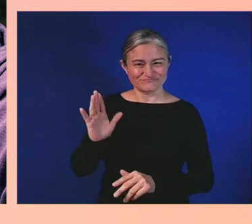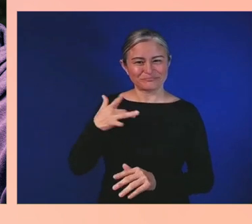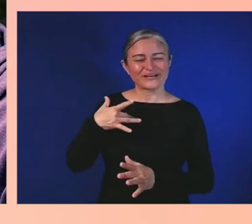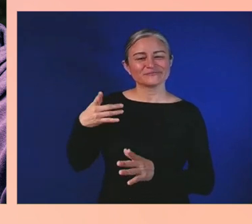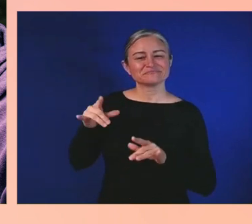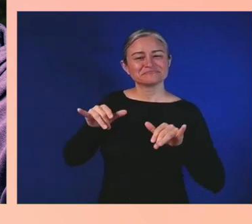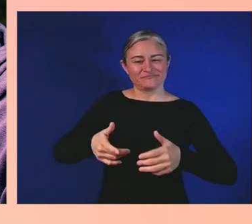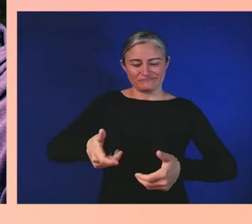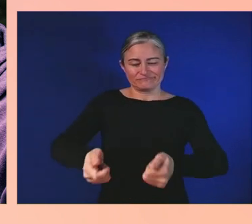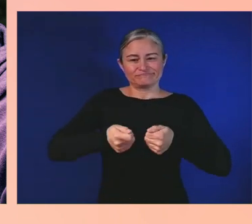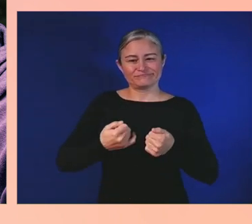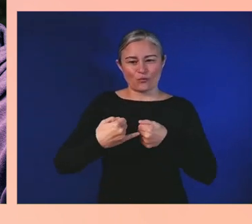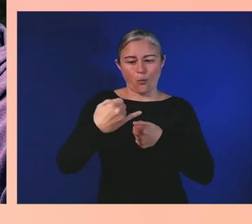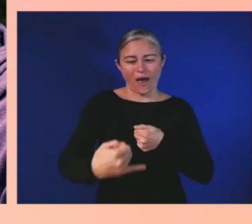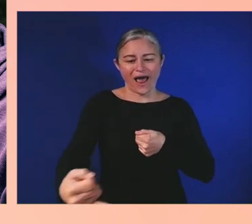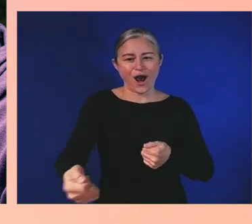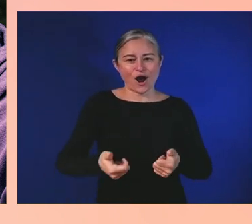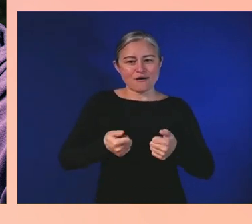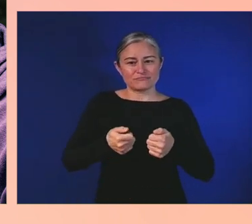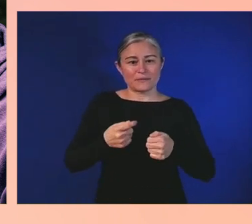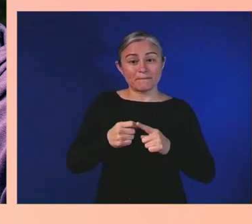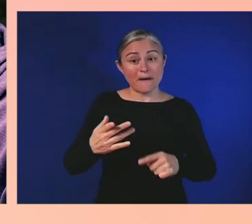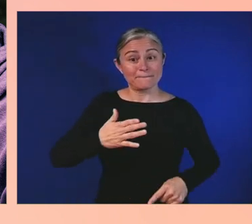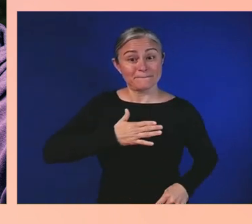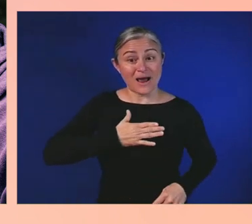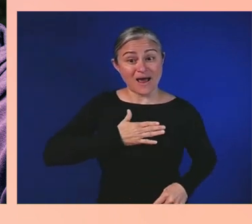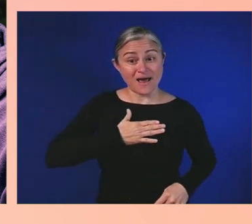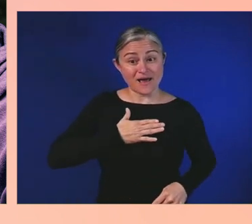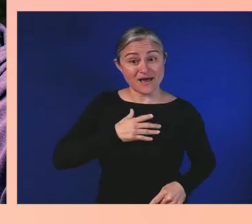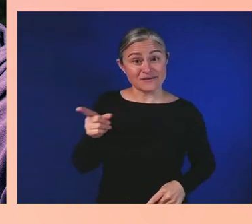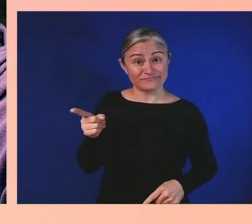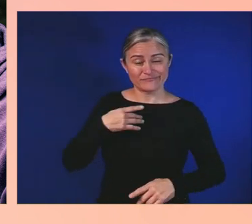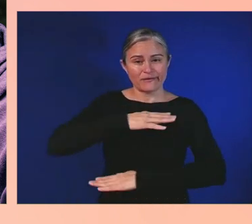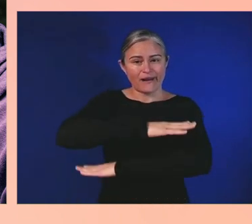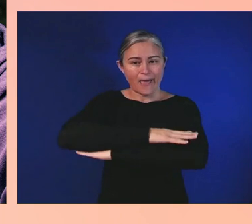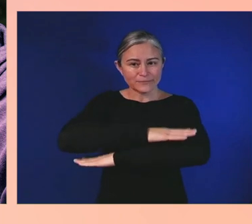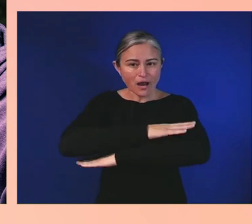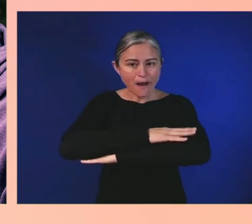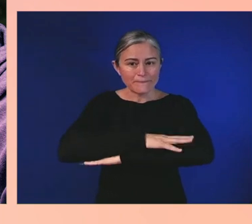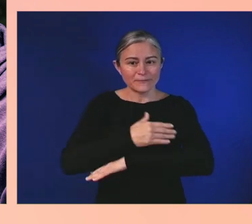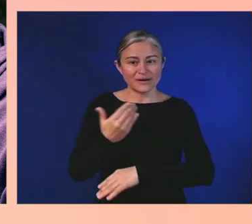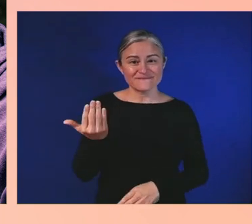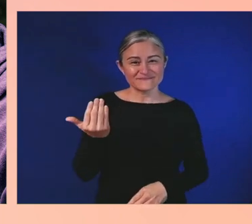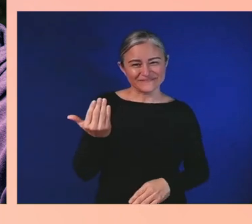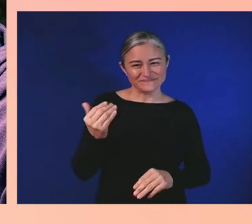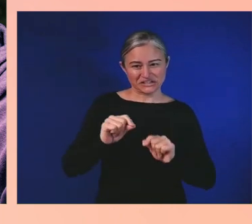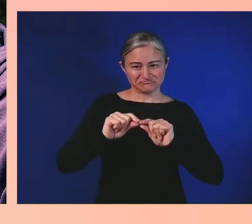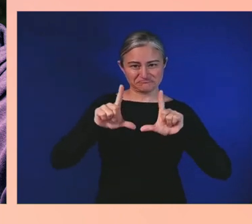a lap desk that fits about a 15-inch laptop. I use two controllers.